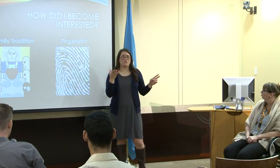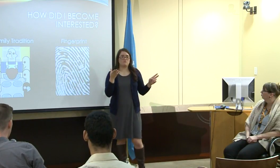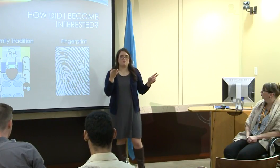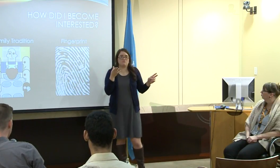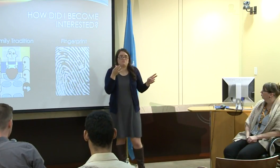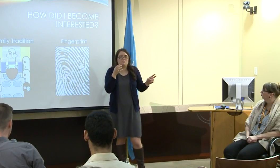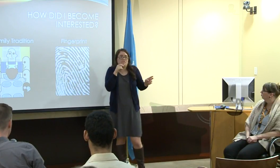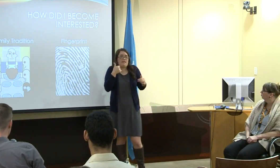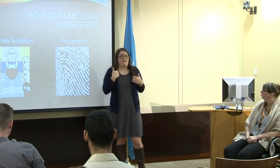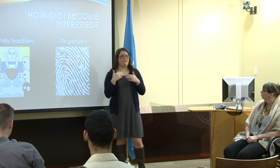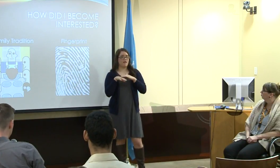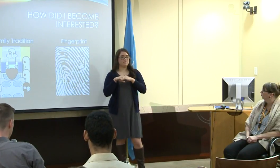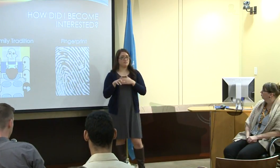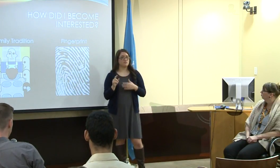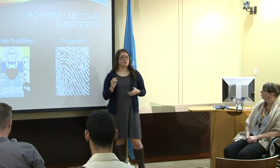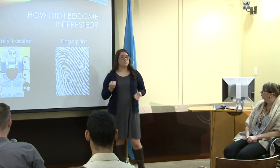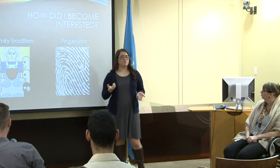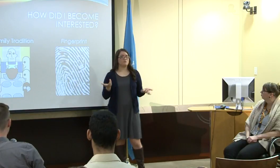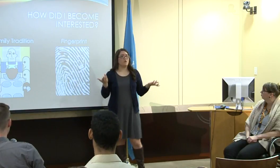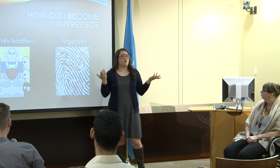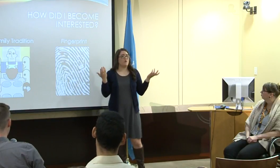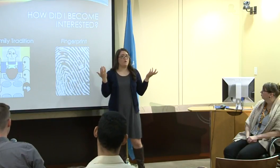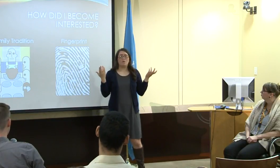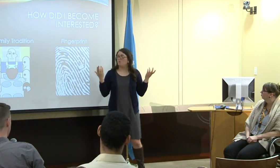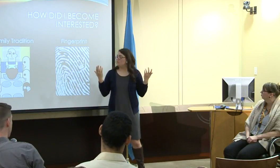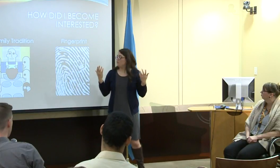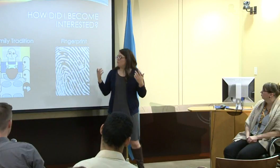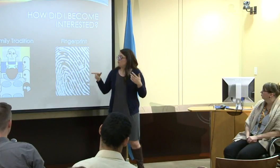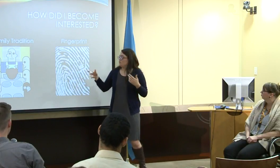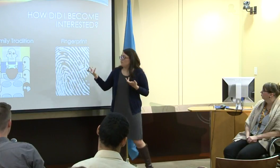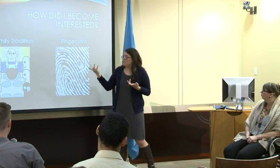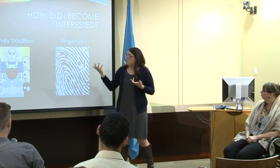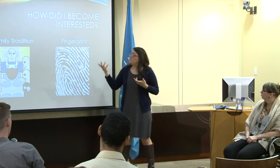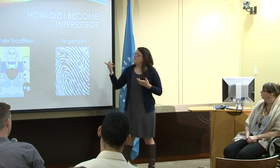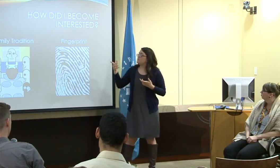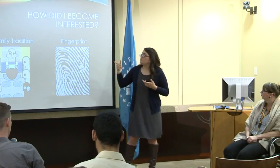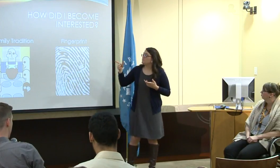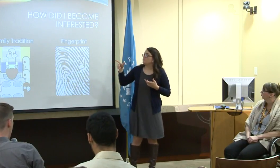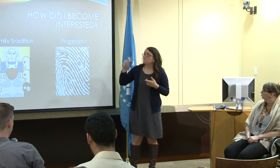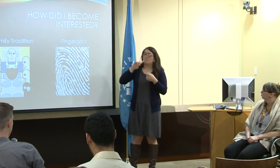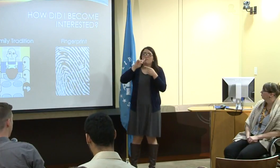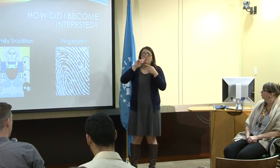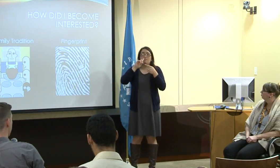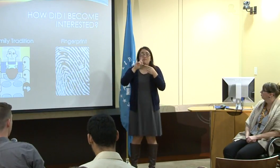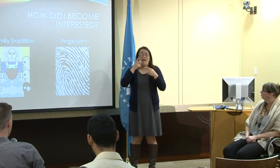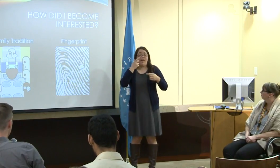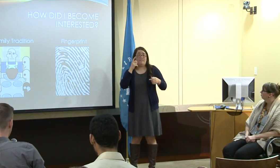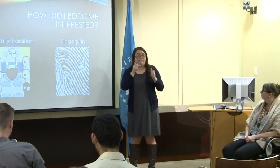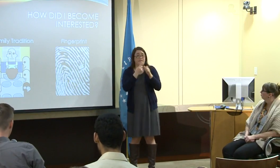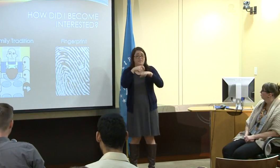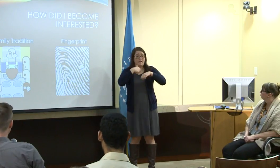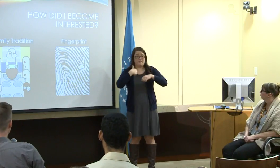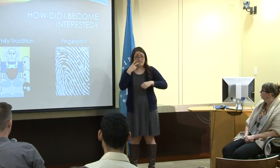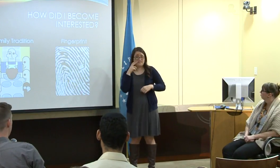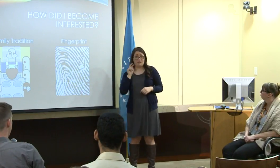And it seems that that's to be characterized, that's what happens in families, that there's always speech happening